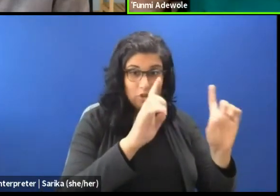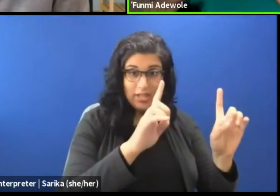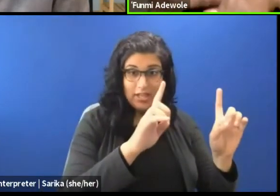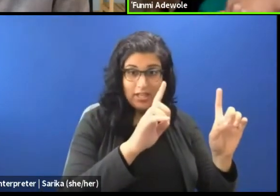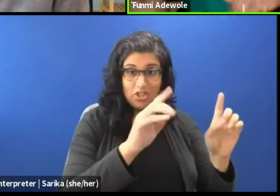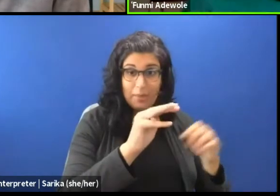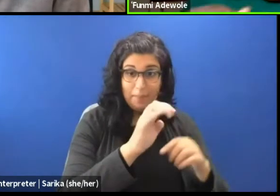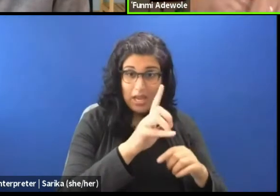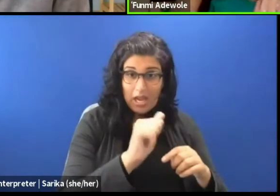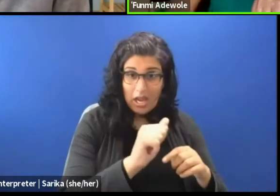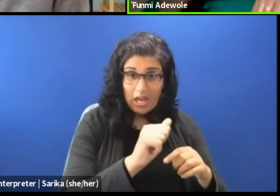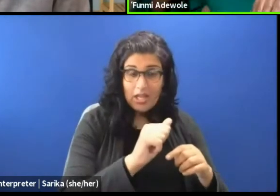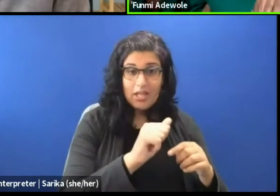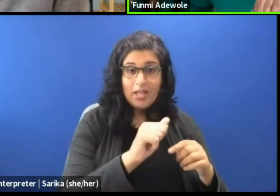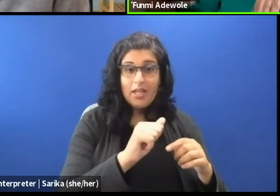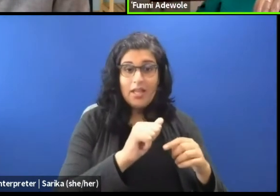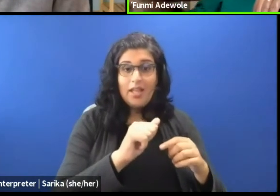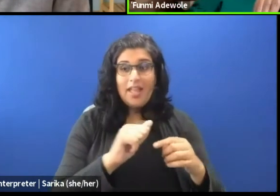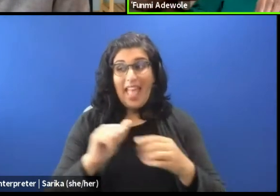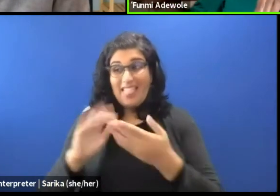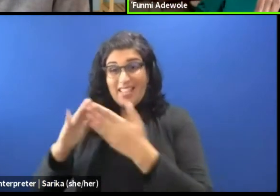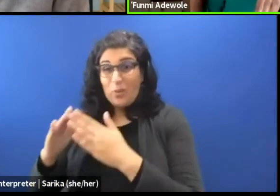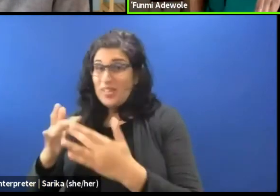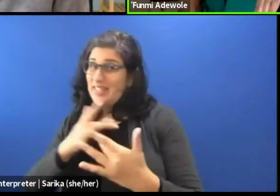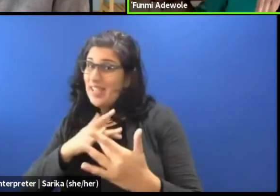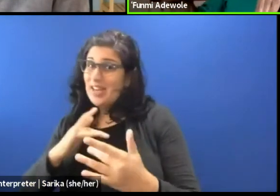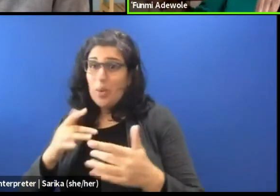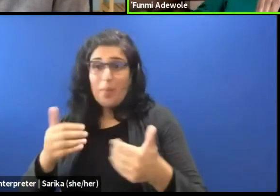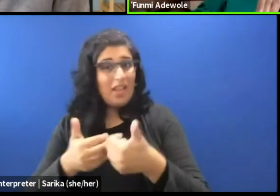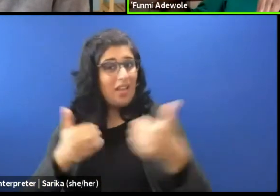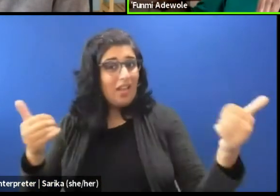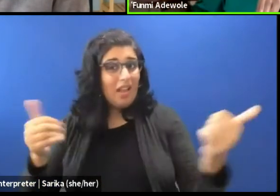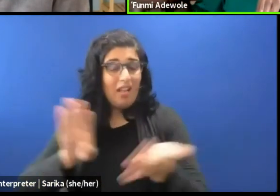and these committees are often left out of those kinds of discussions,